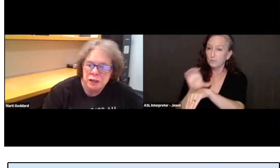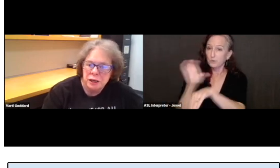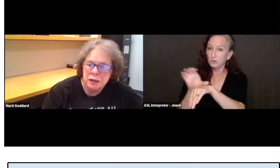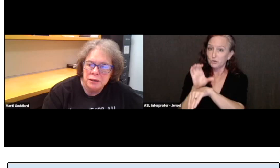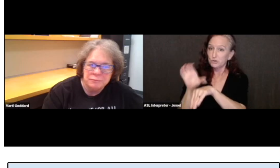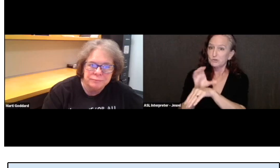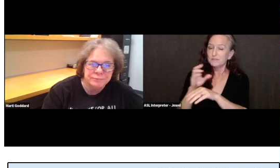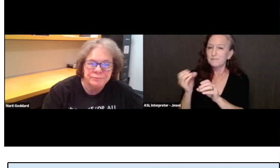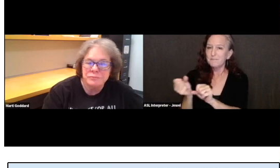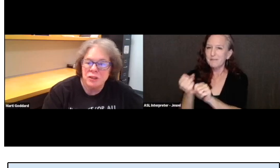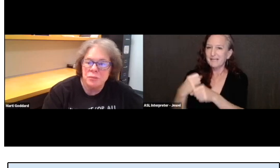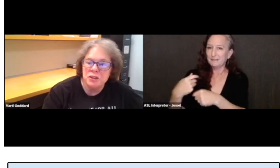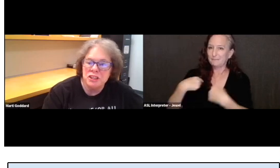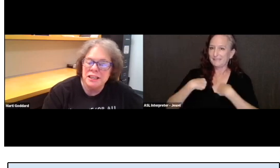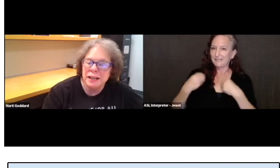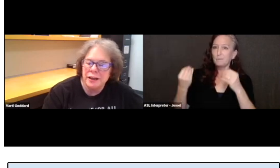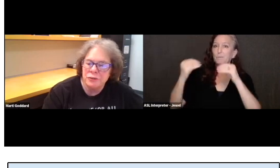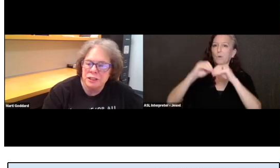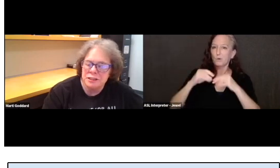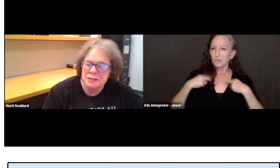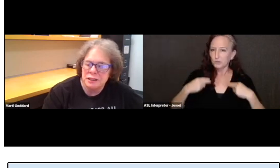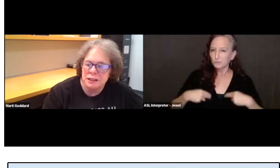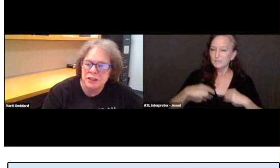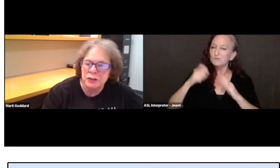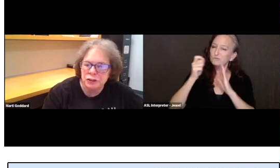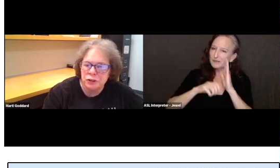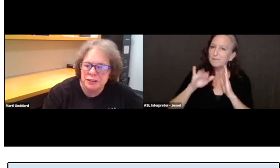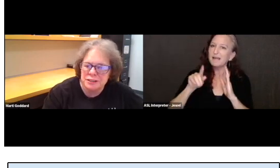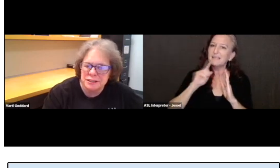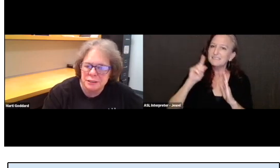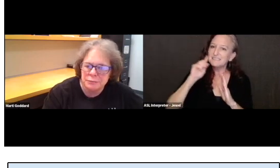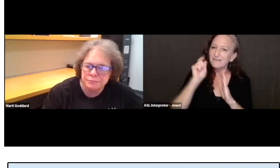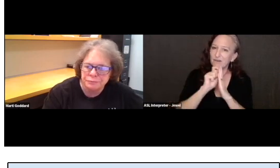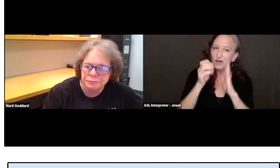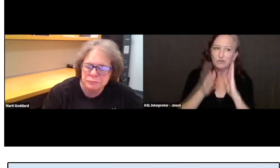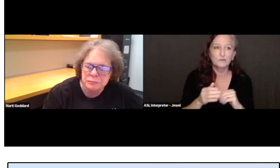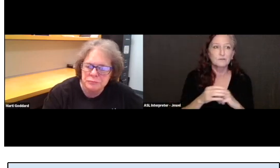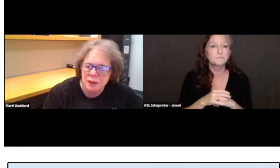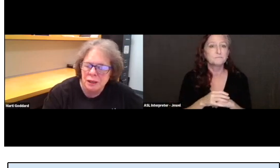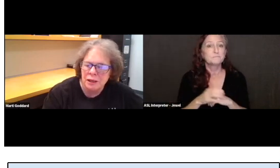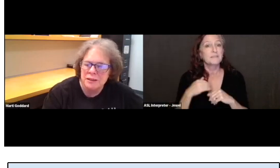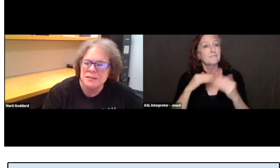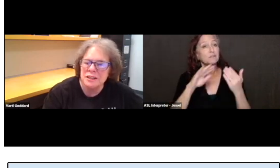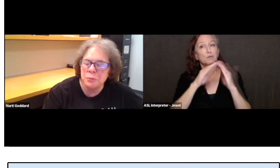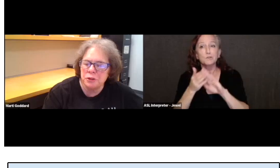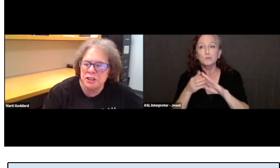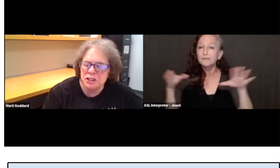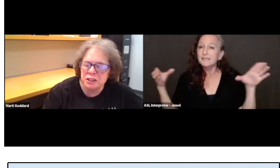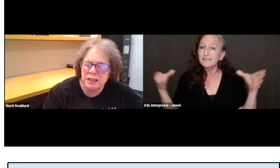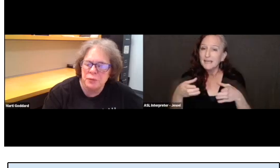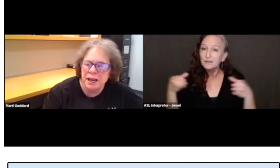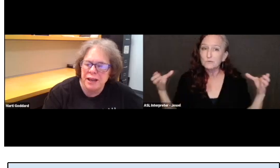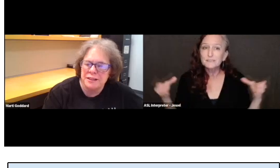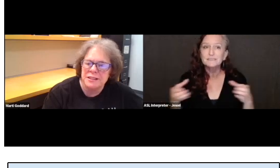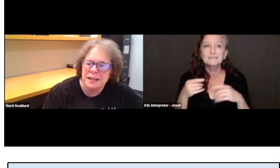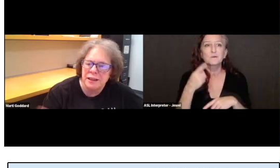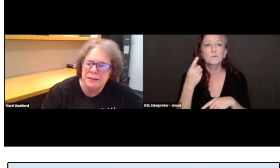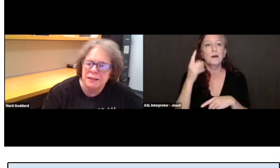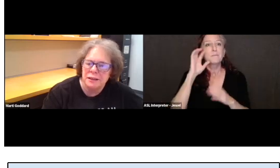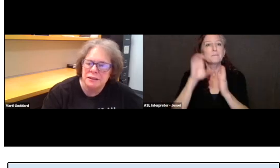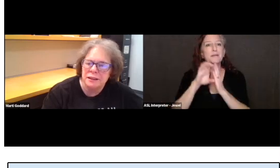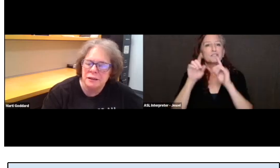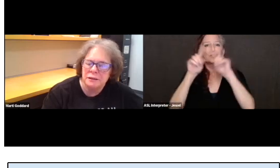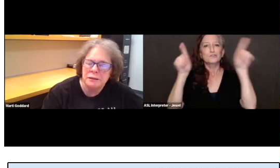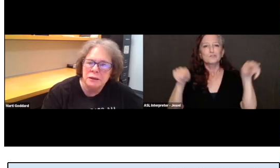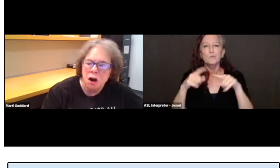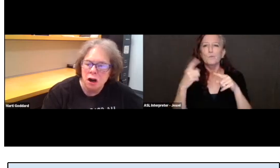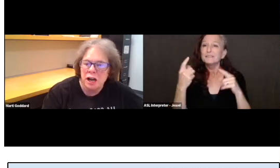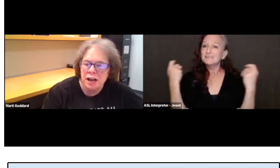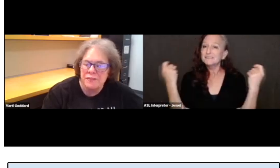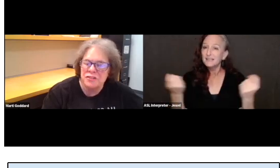Community gatherings, and here you can see the celebration that we have archives